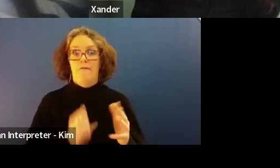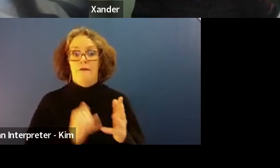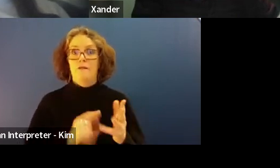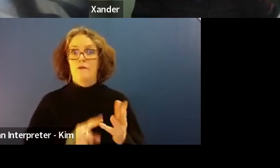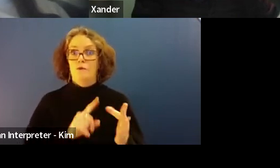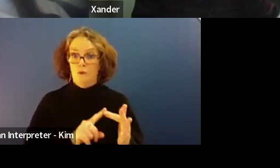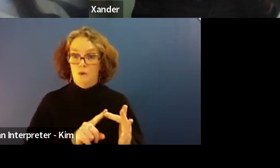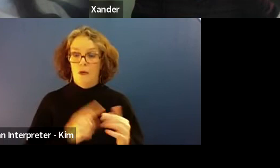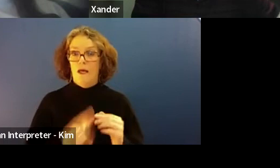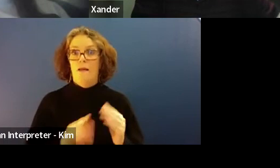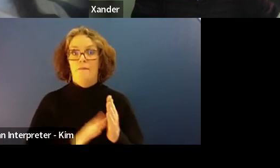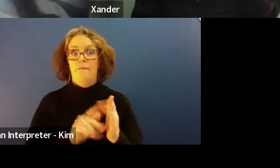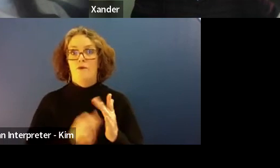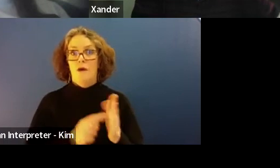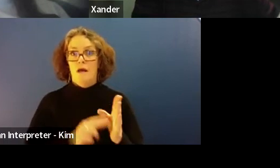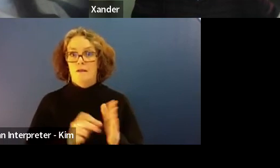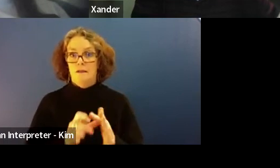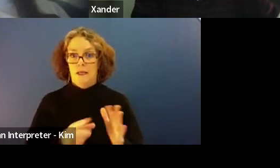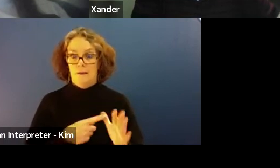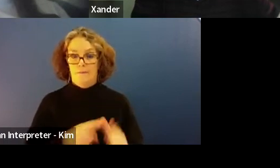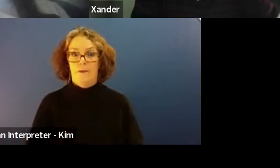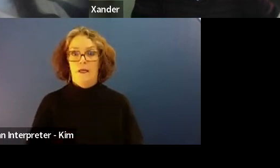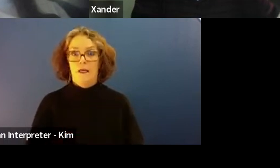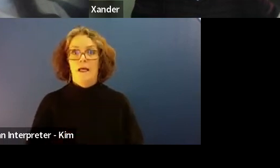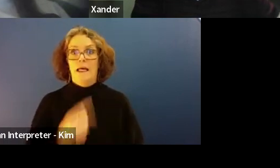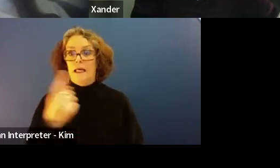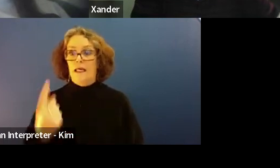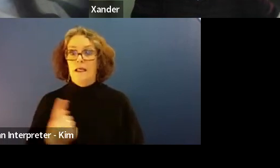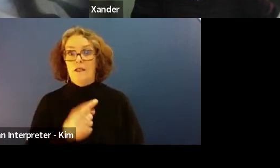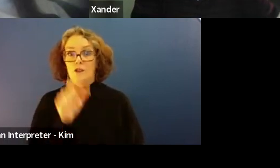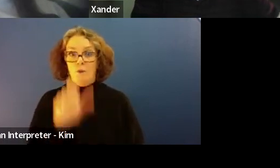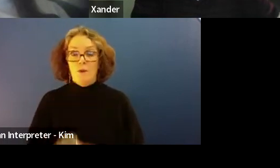I will now ask each panelists to introduce themselves.